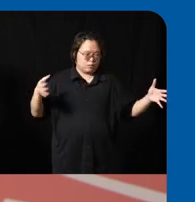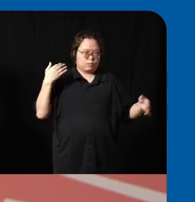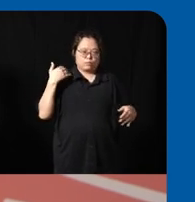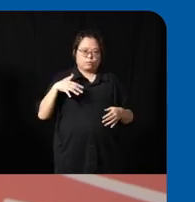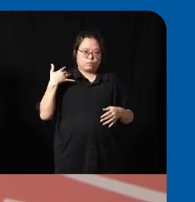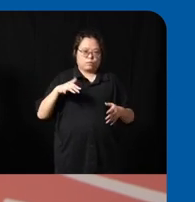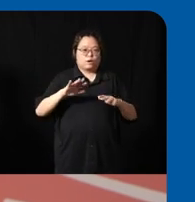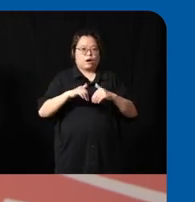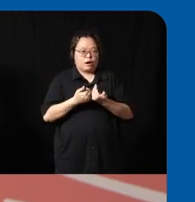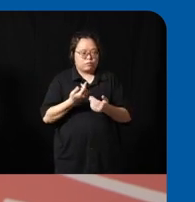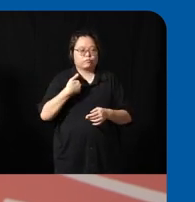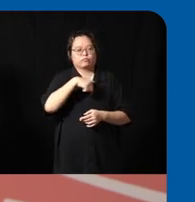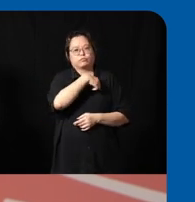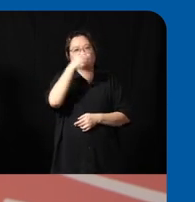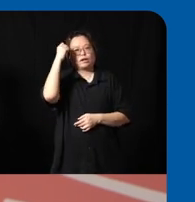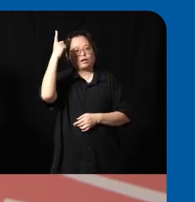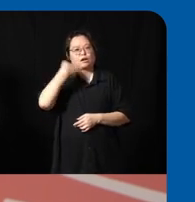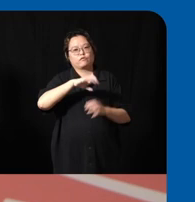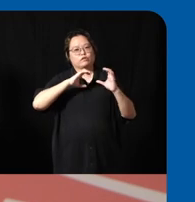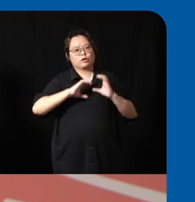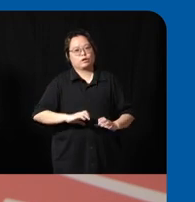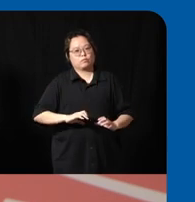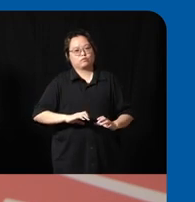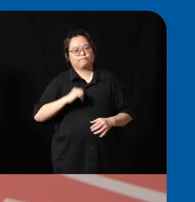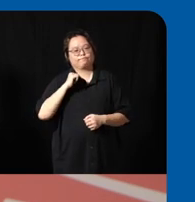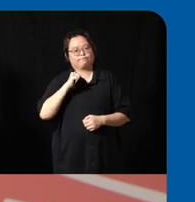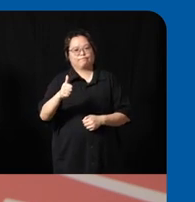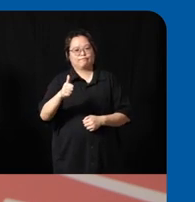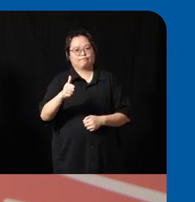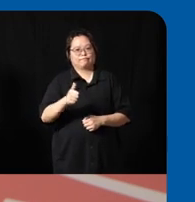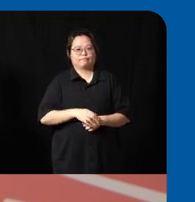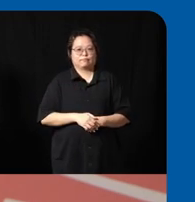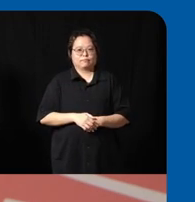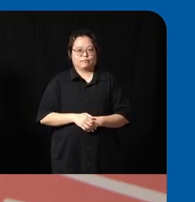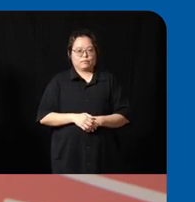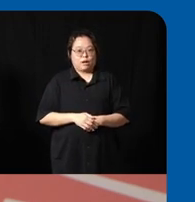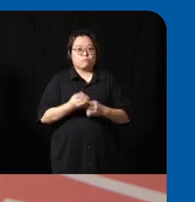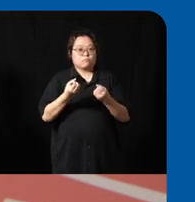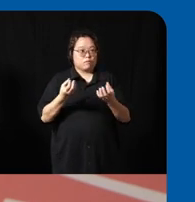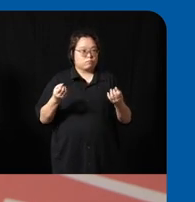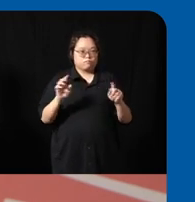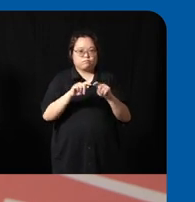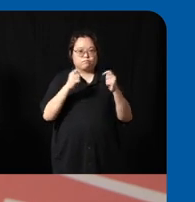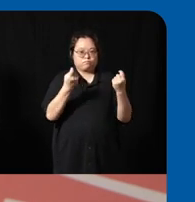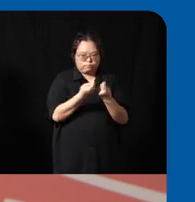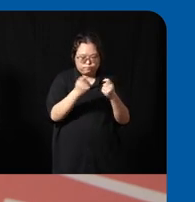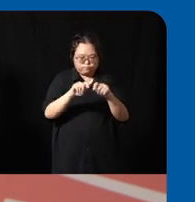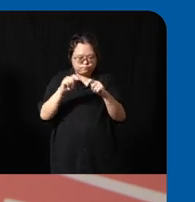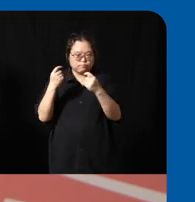that uh we understand our consumers really well so there are uh dedicated teams within the house of